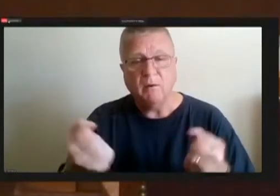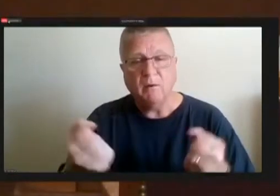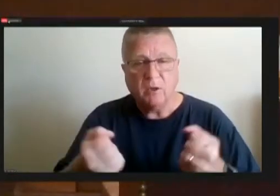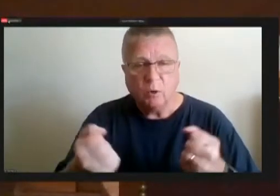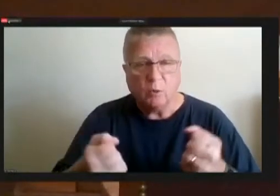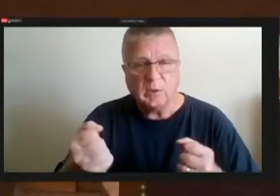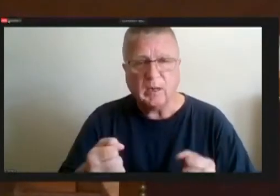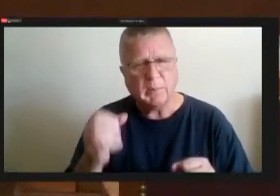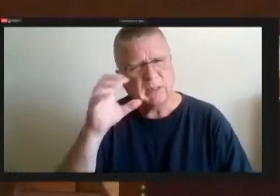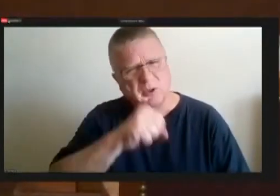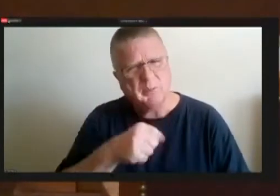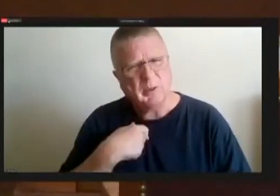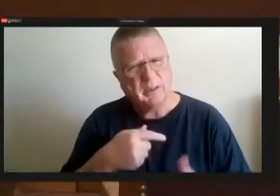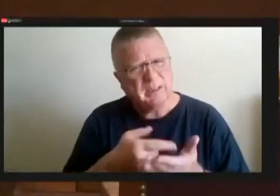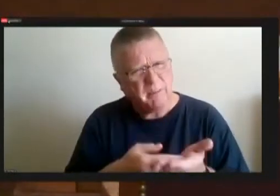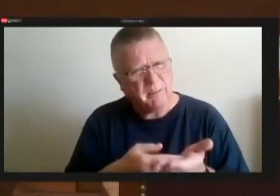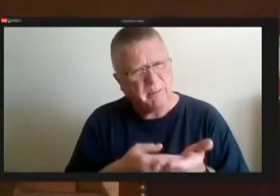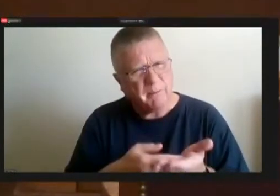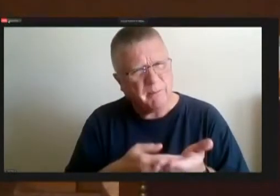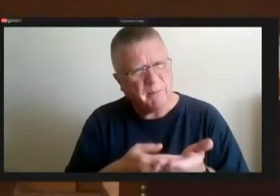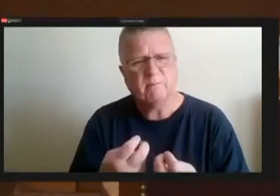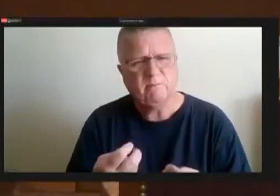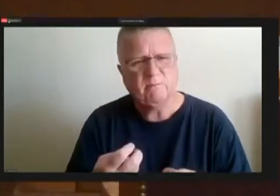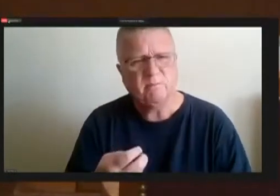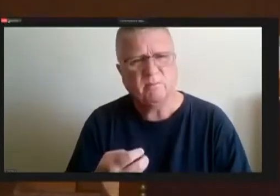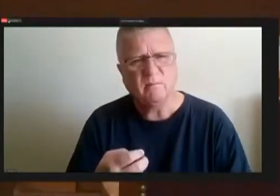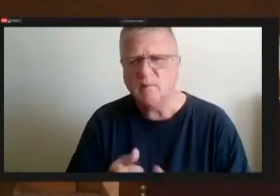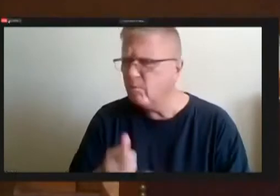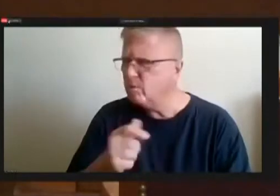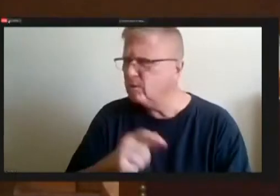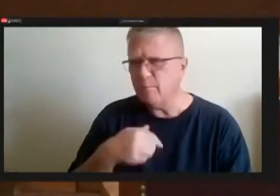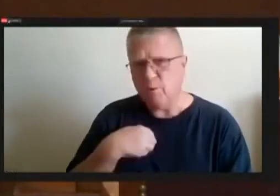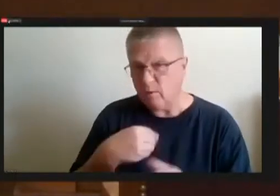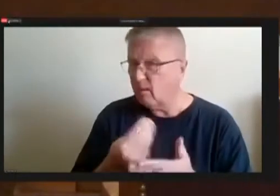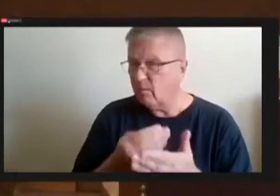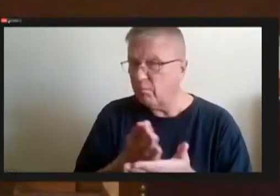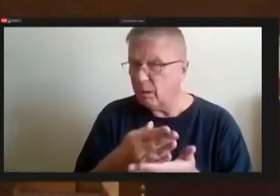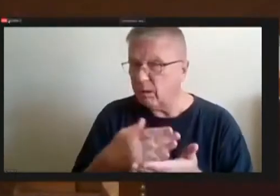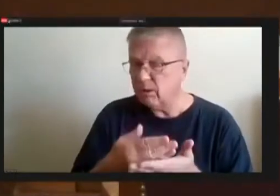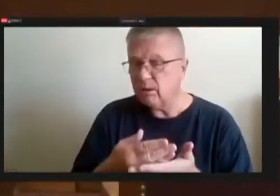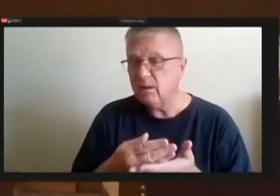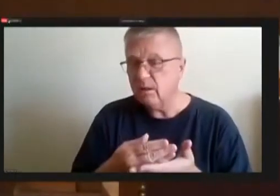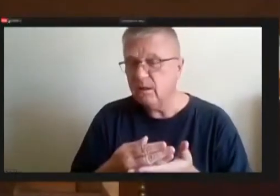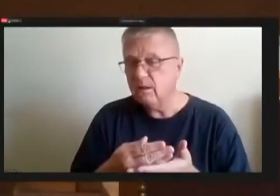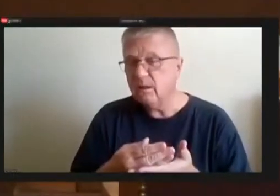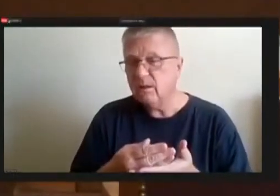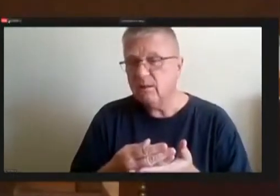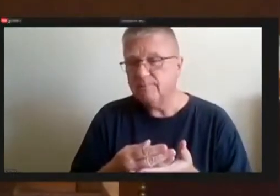There is a budget that comes over a, there's a purchase plan. That's correct.